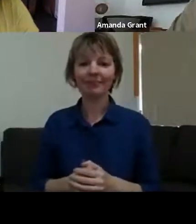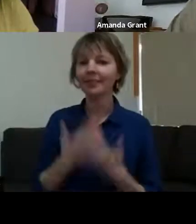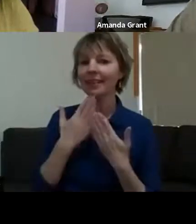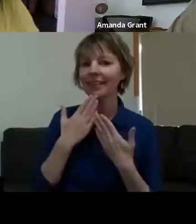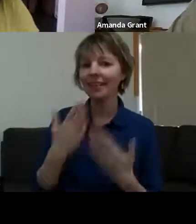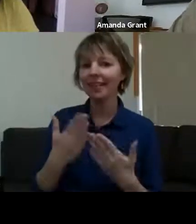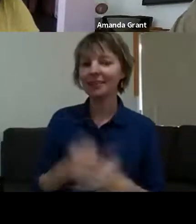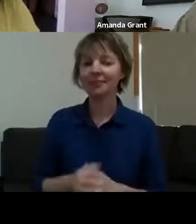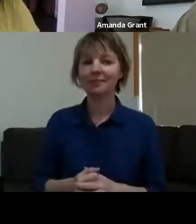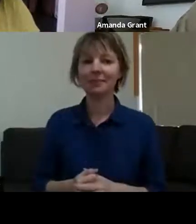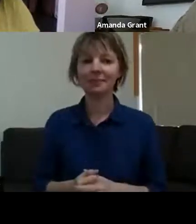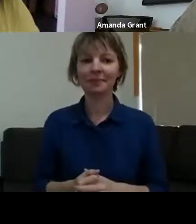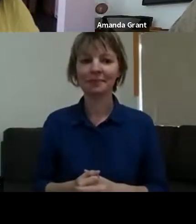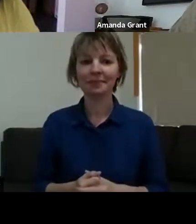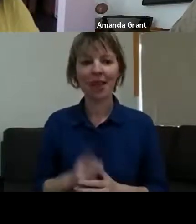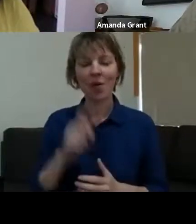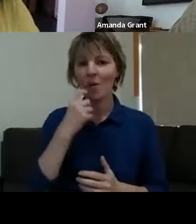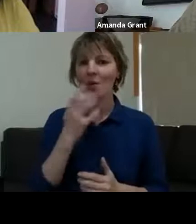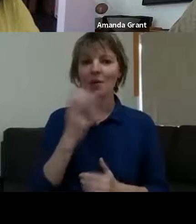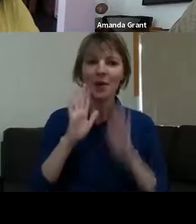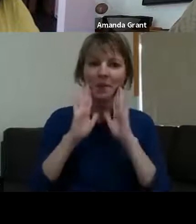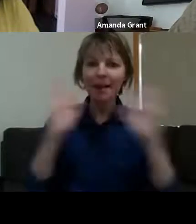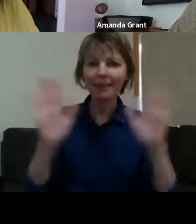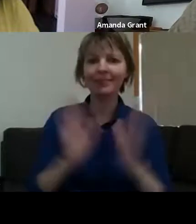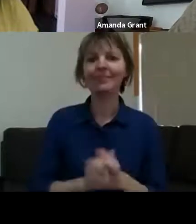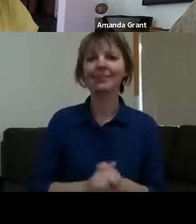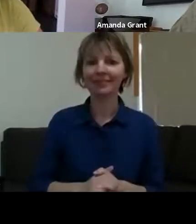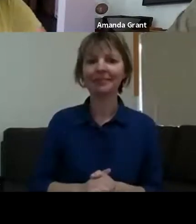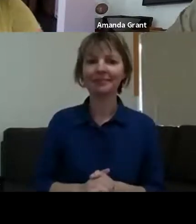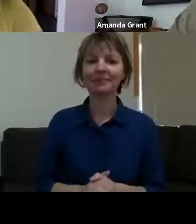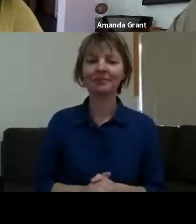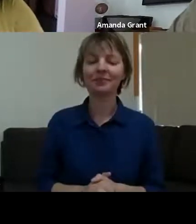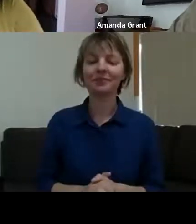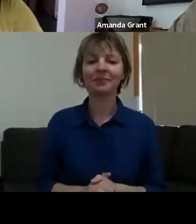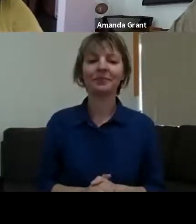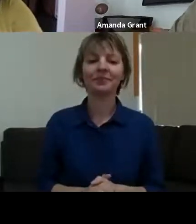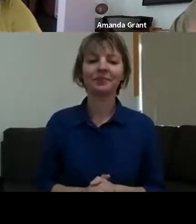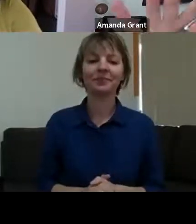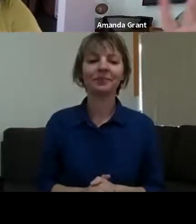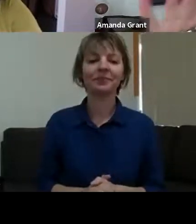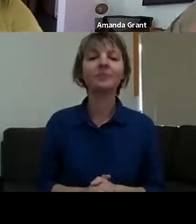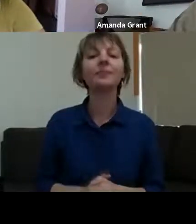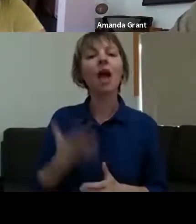extraordinary, I think. I wanted to perhaps ask you all - and whoever -